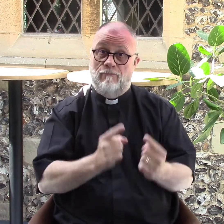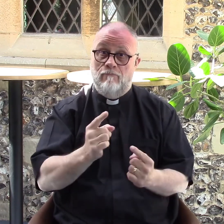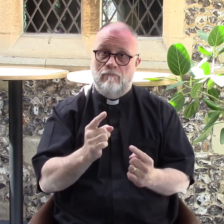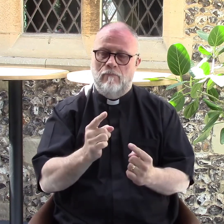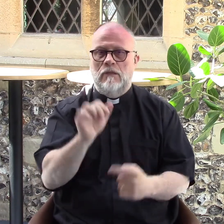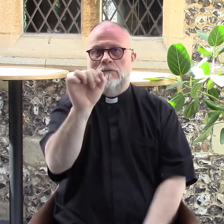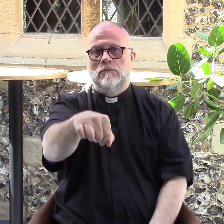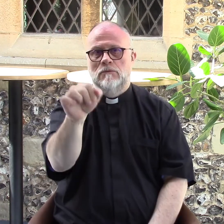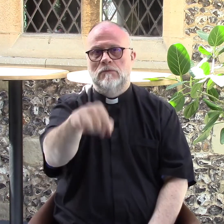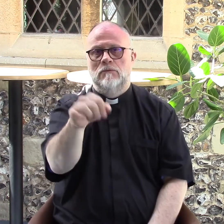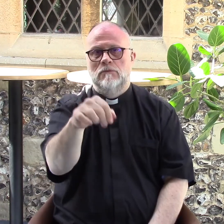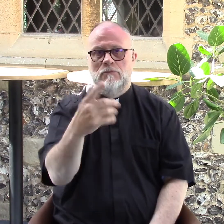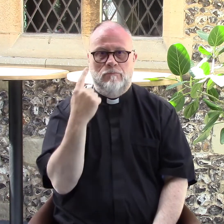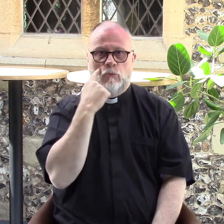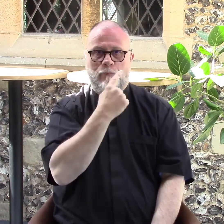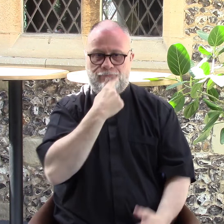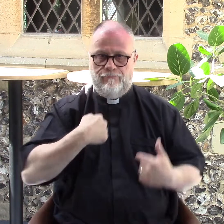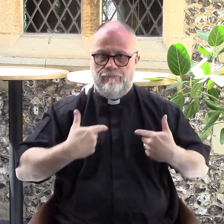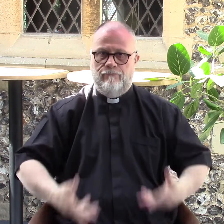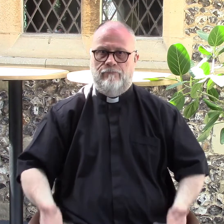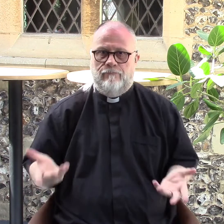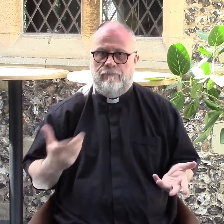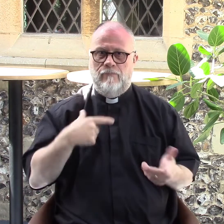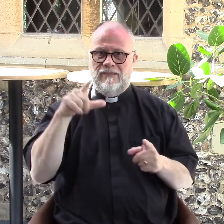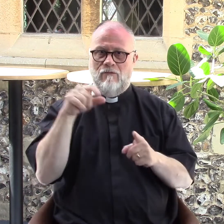And the answer is yes, I'm the evidence, I'm proof that he can